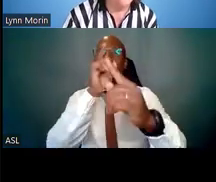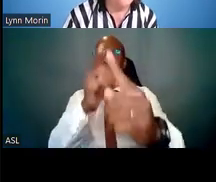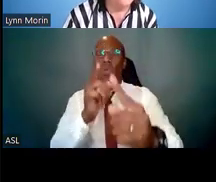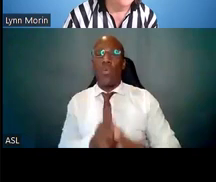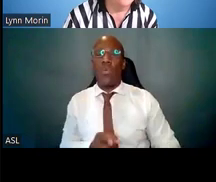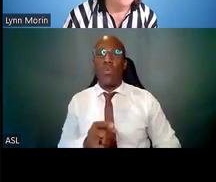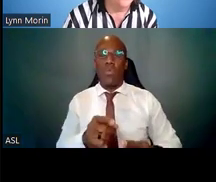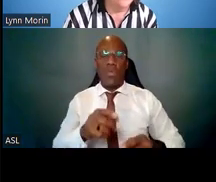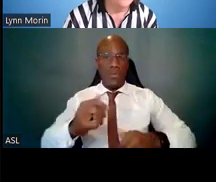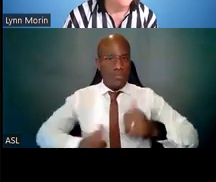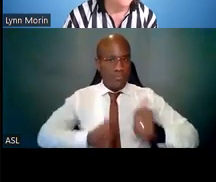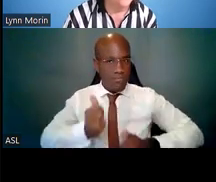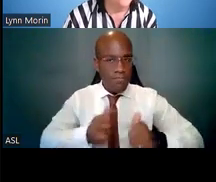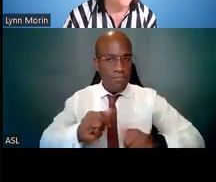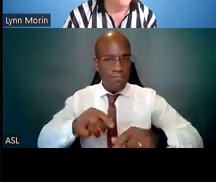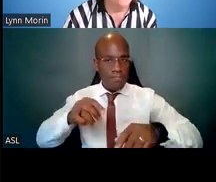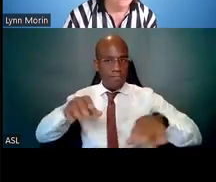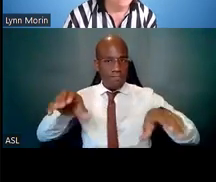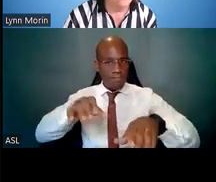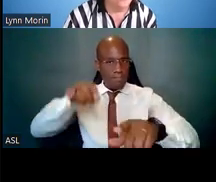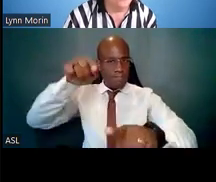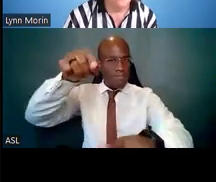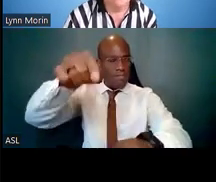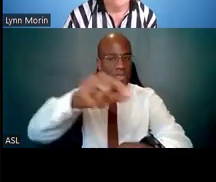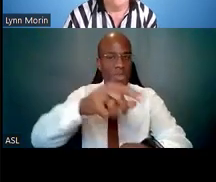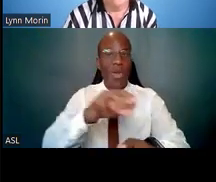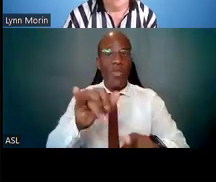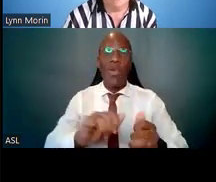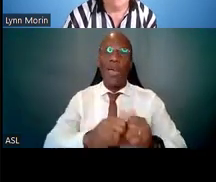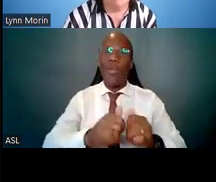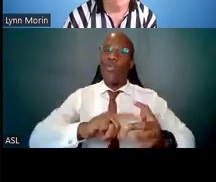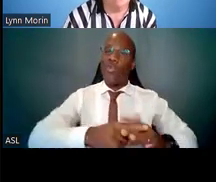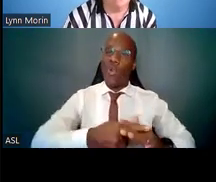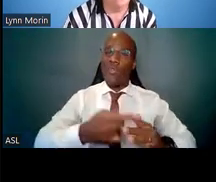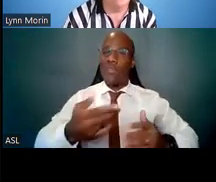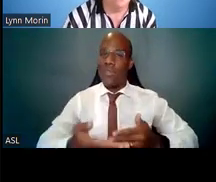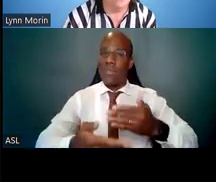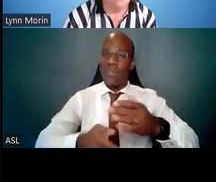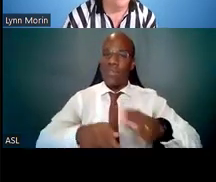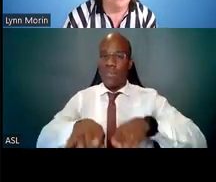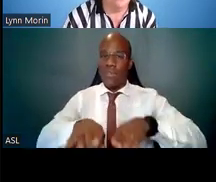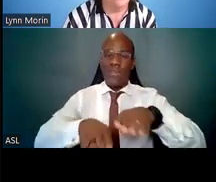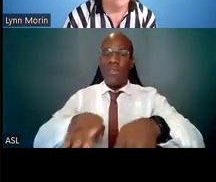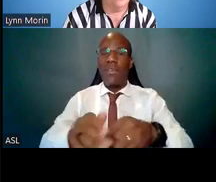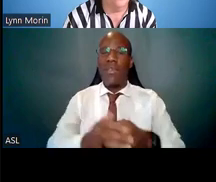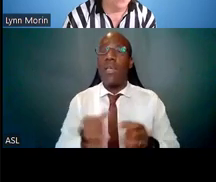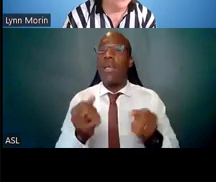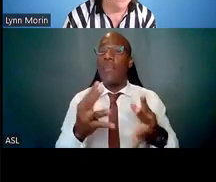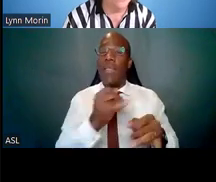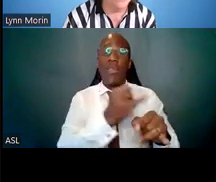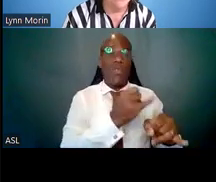So some institutions have sample -- a lot of them do, actually -- have sample IDP's on their website.